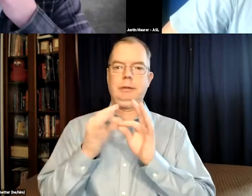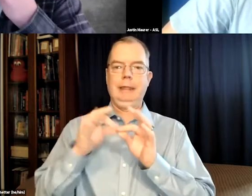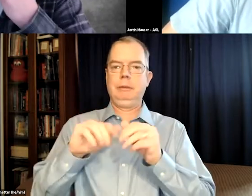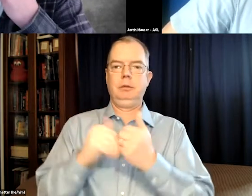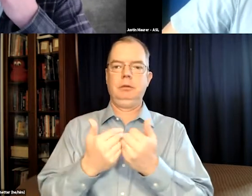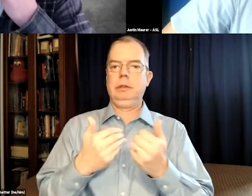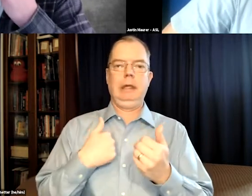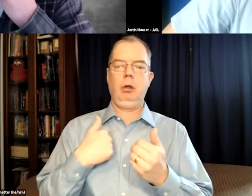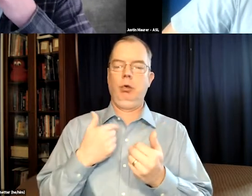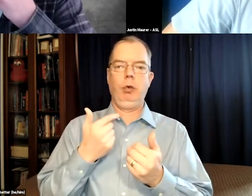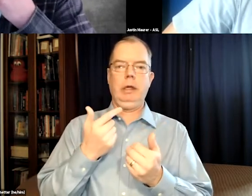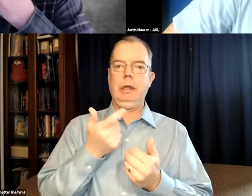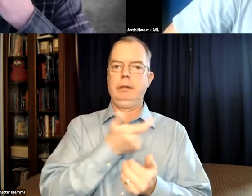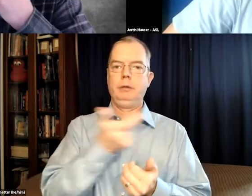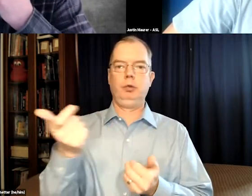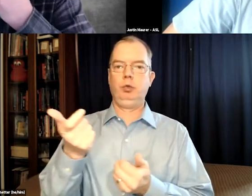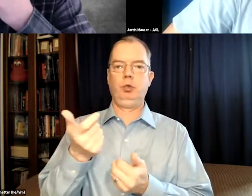For me, obviously, it's personal.